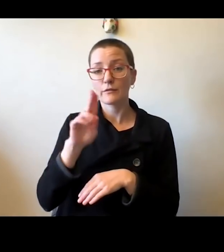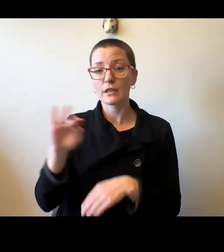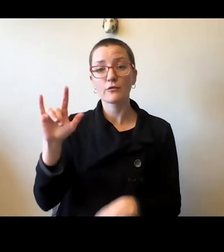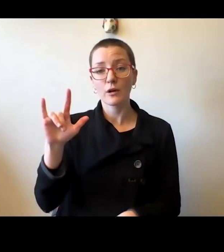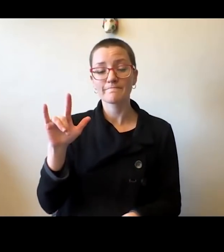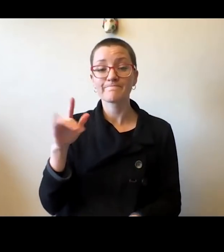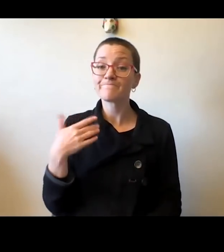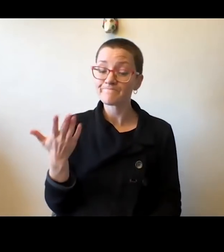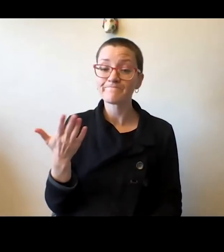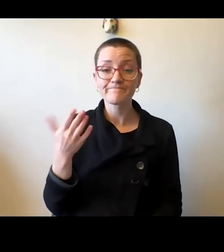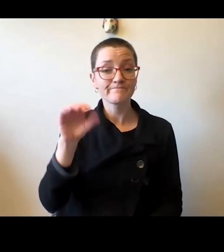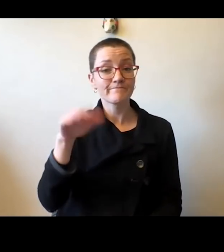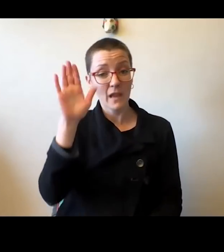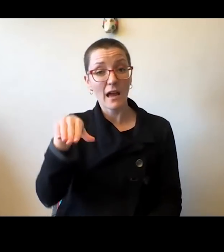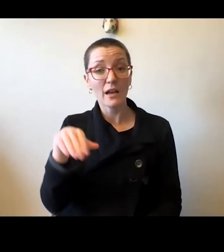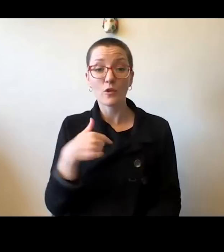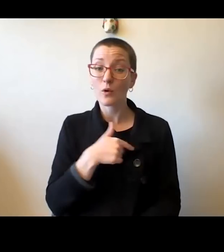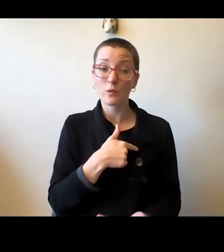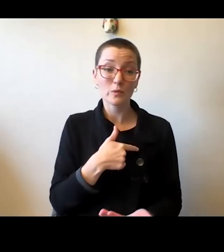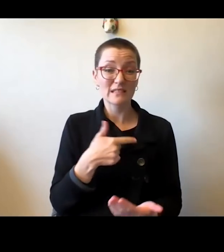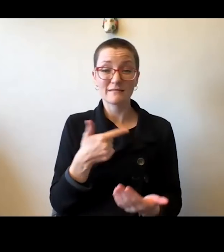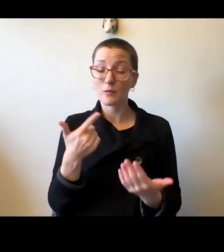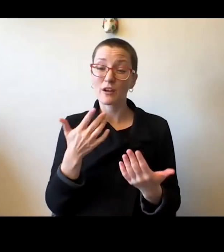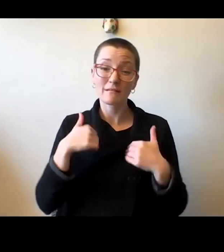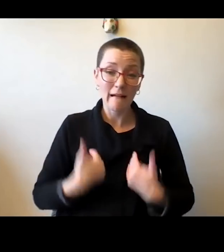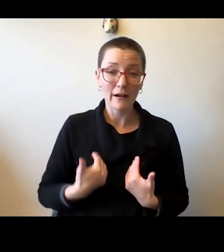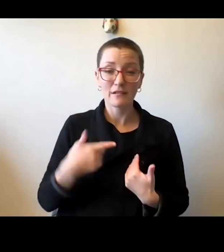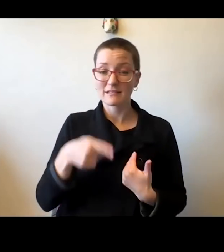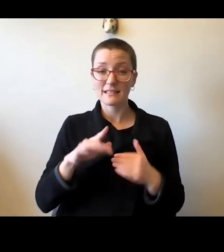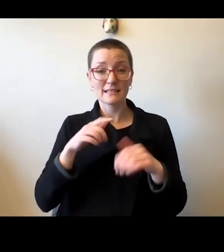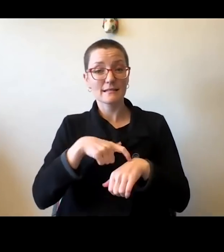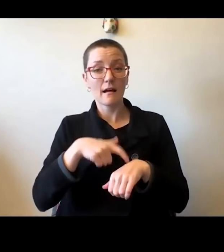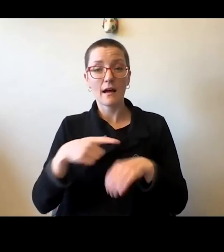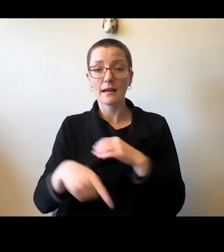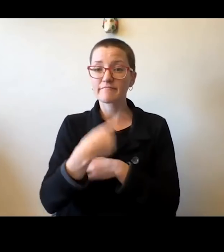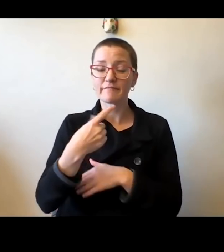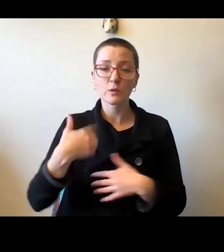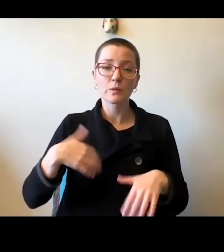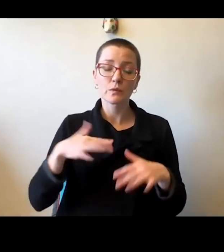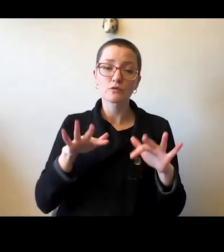I know we are all very tired in part because it's hard to see when it will all end.